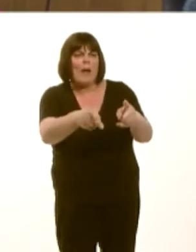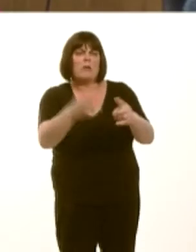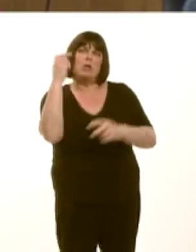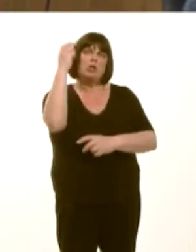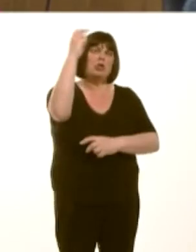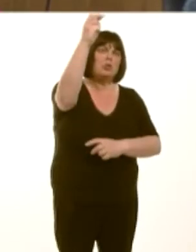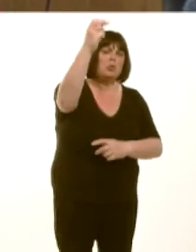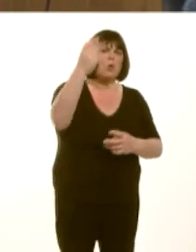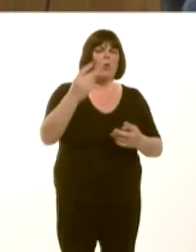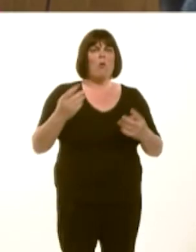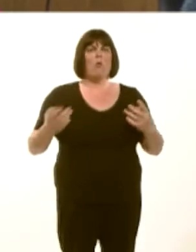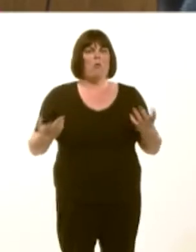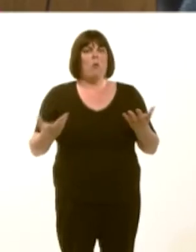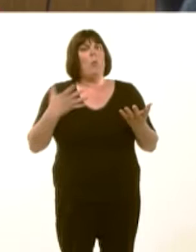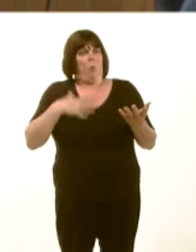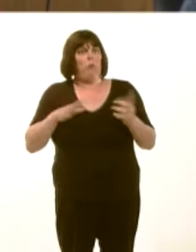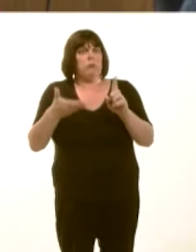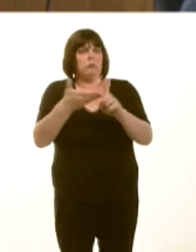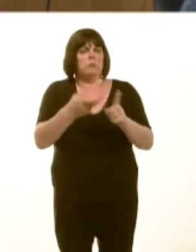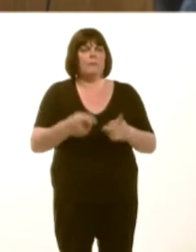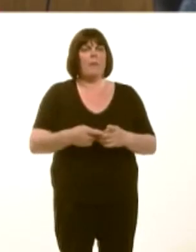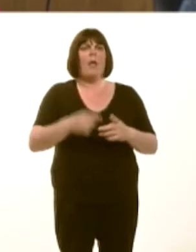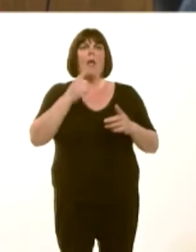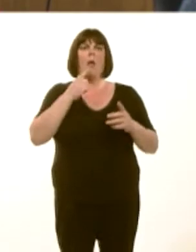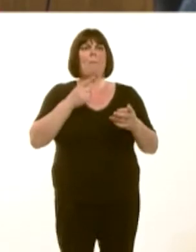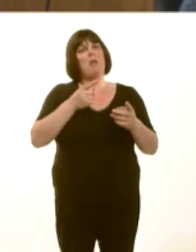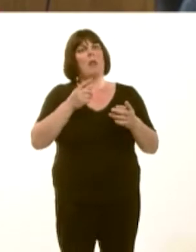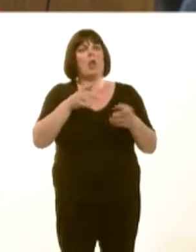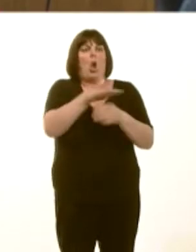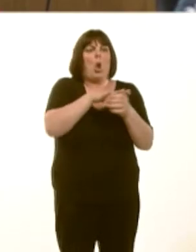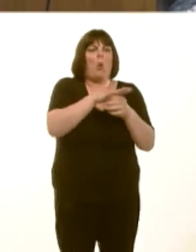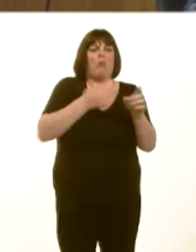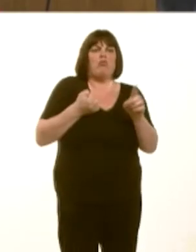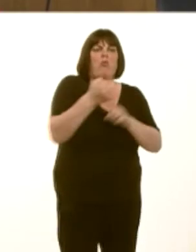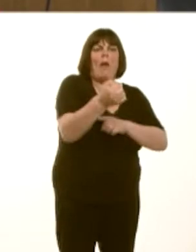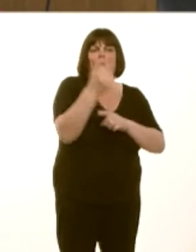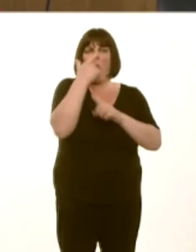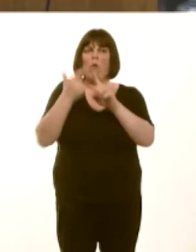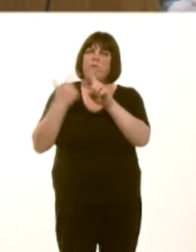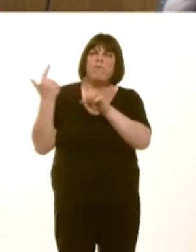something that we want to see; light versus heavy rail; what the potential new routes